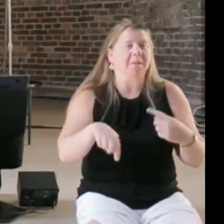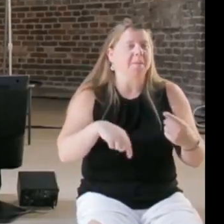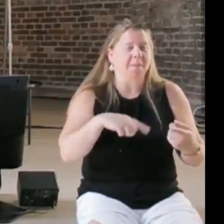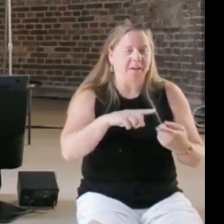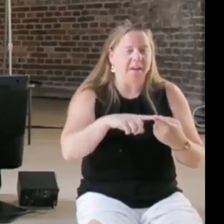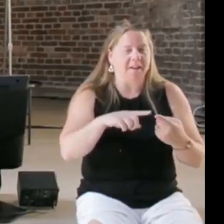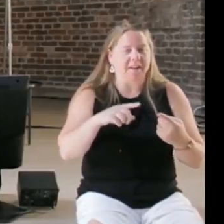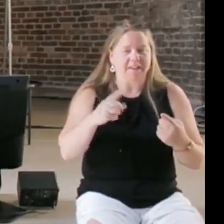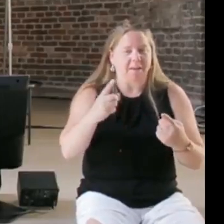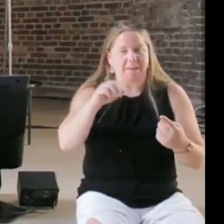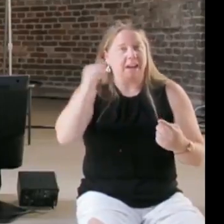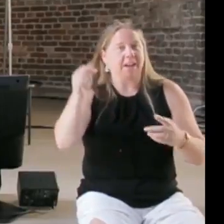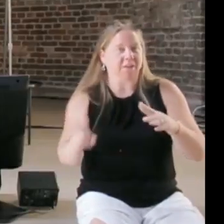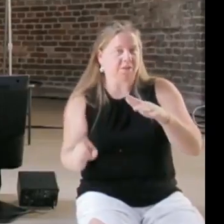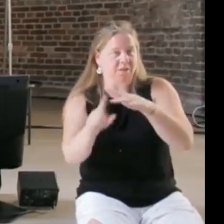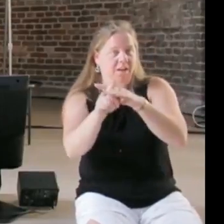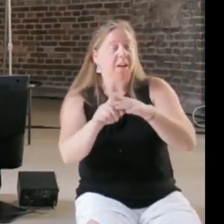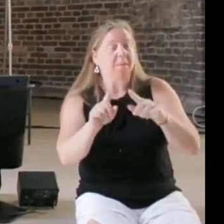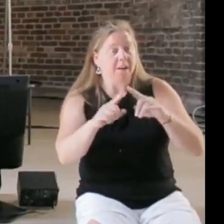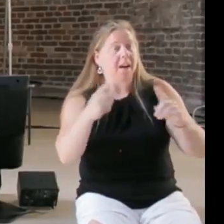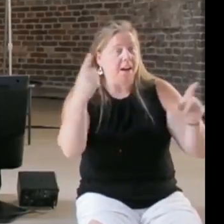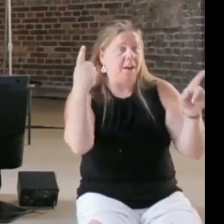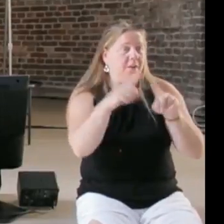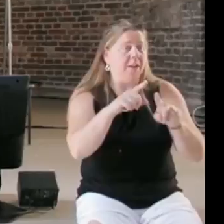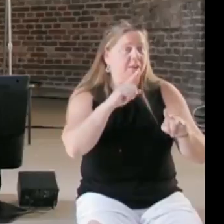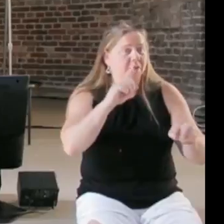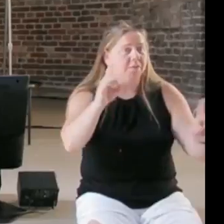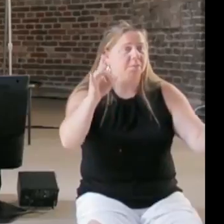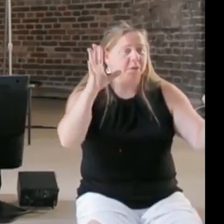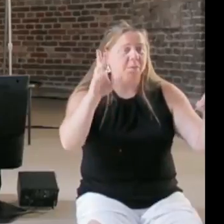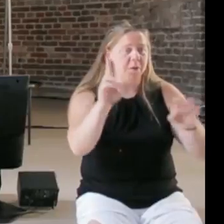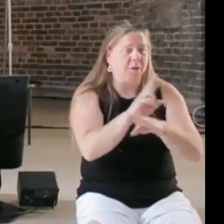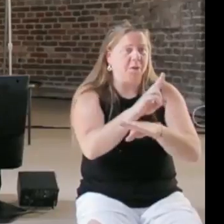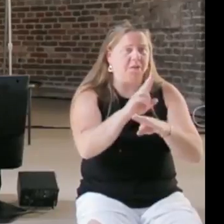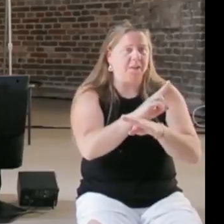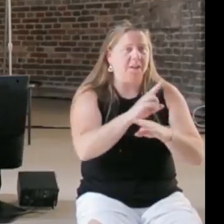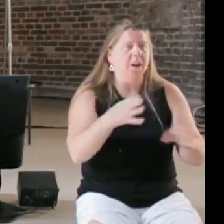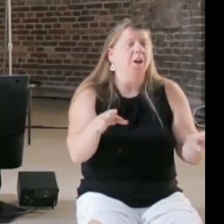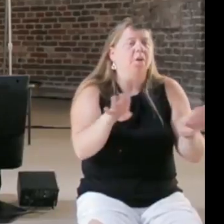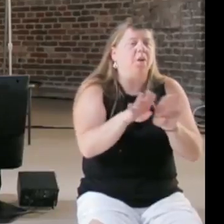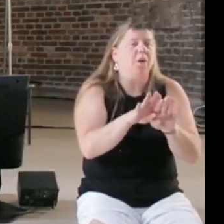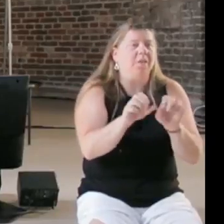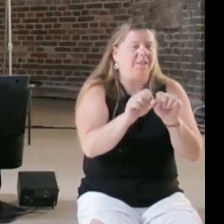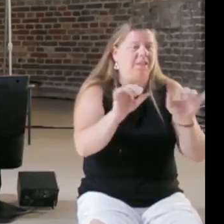it is outrageous that we are using these in-transparent closed systems, but I think people will only